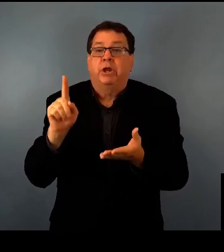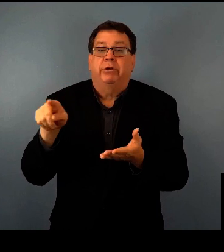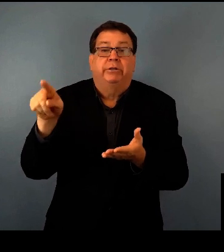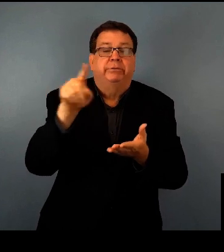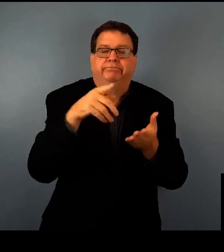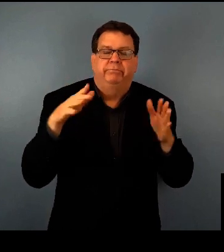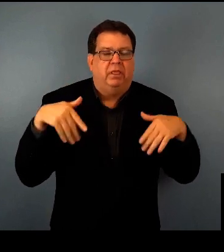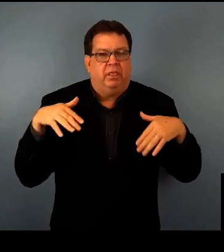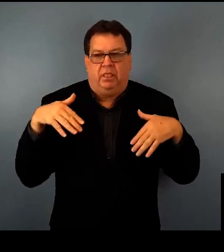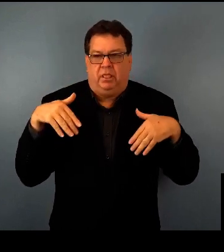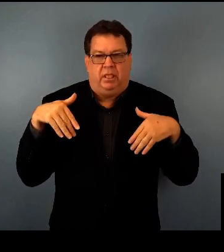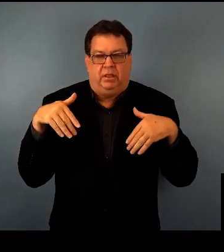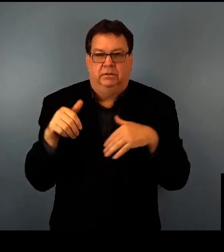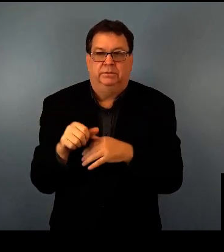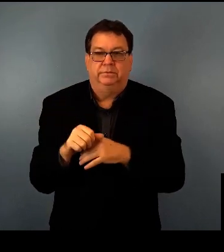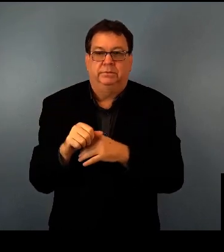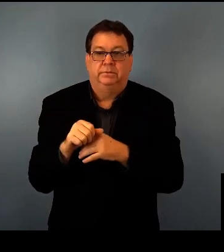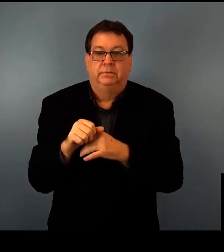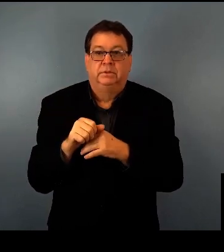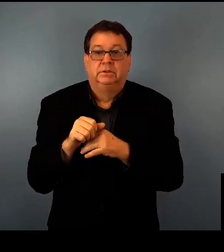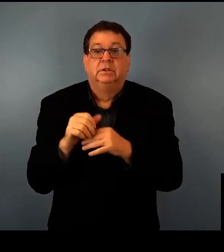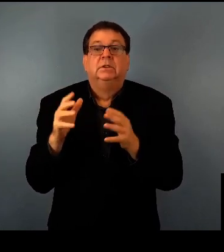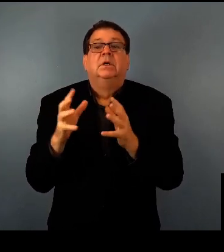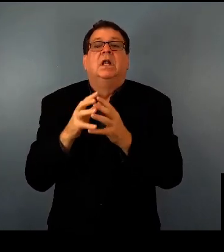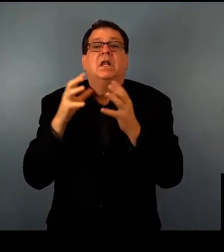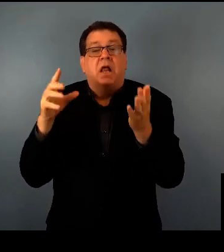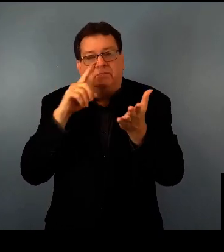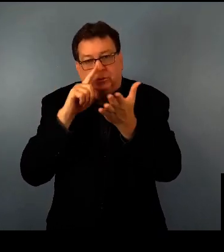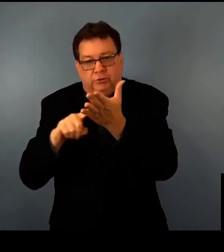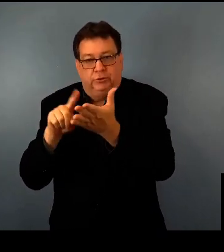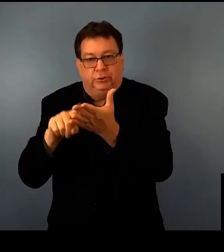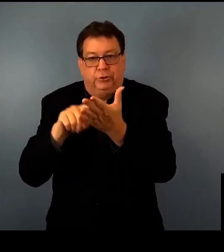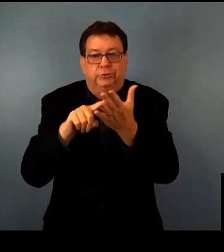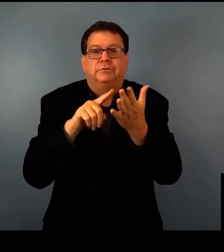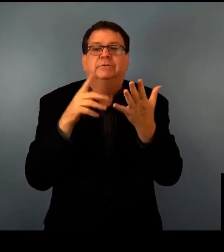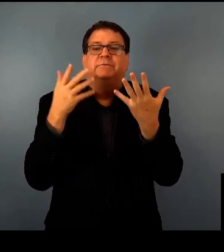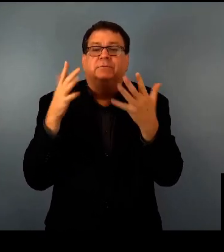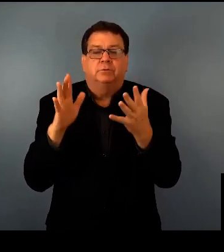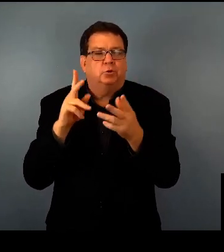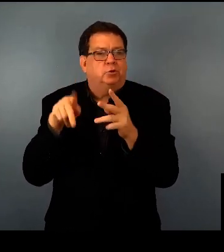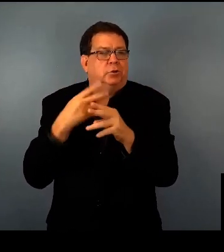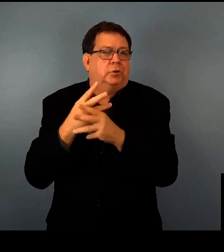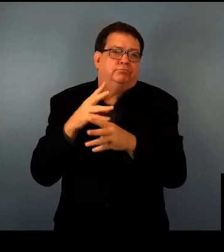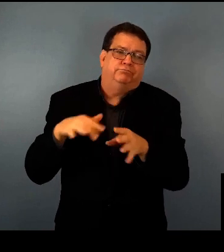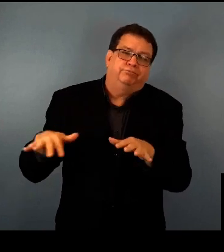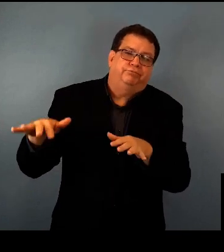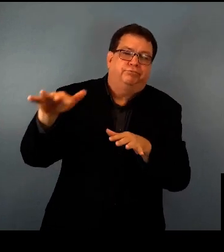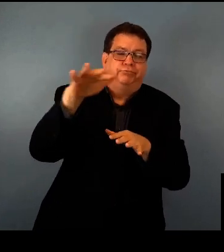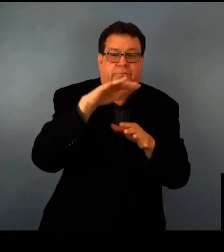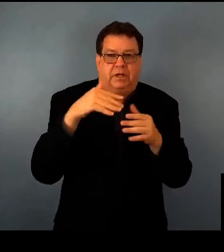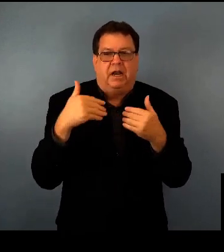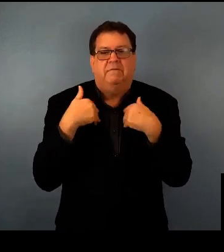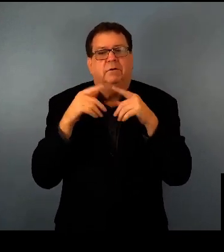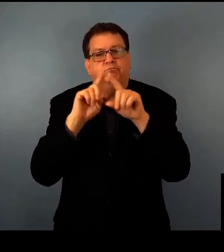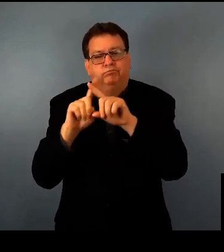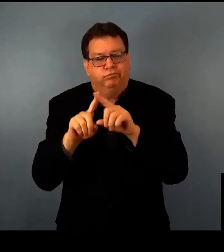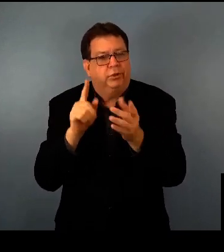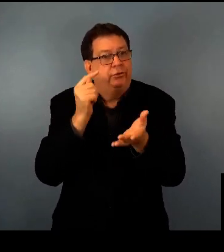yet so we don't know when it will be available for patients with Usher type 1B. Additionally, a lot of research is happening all